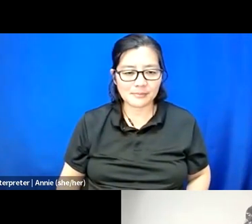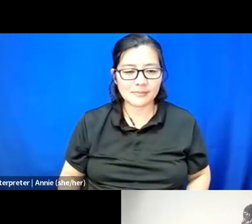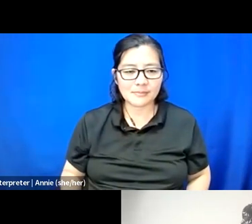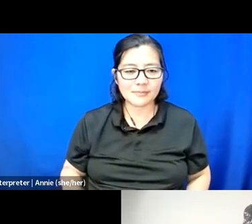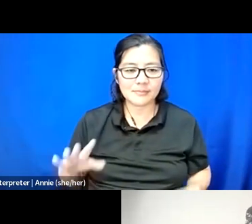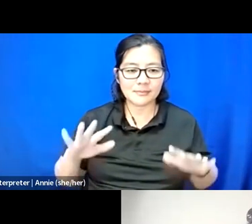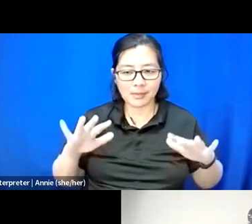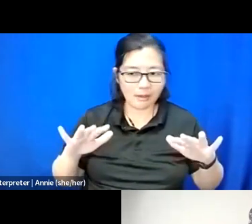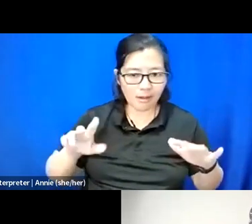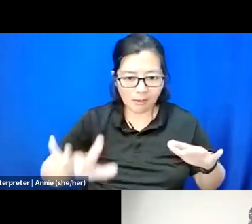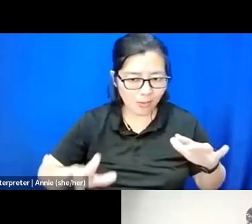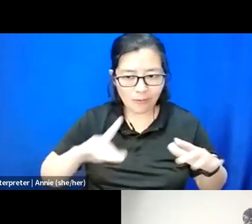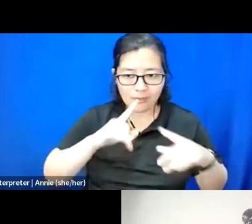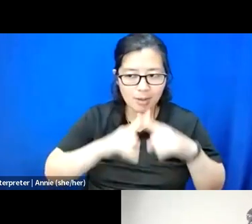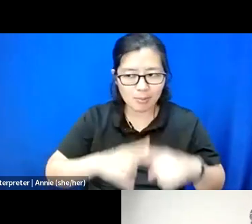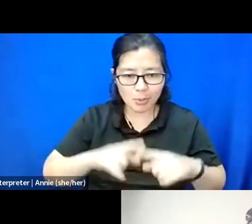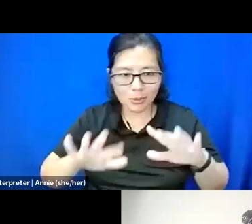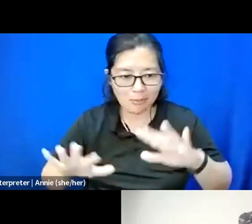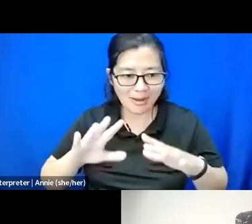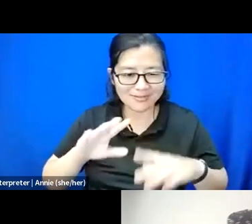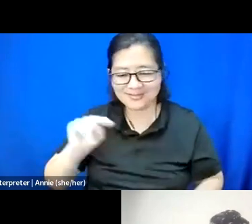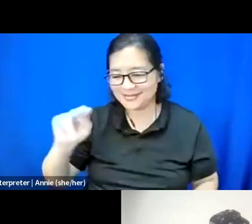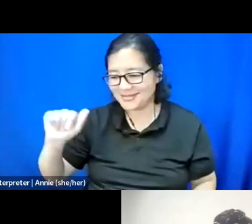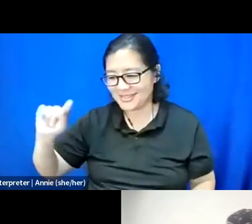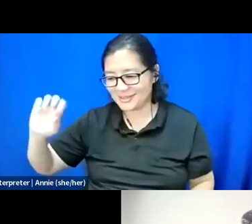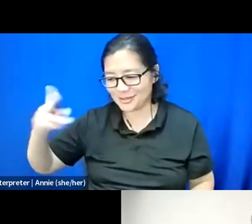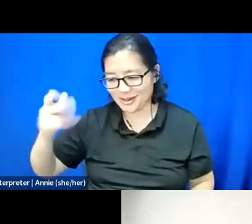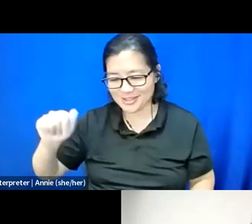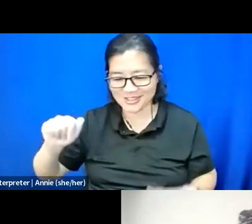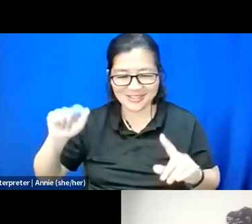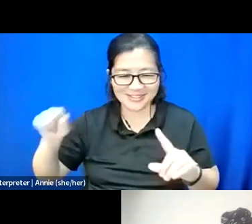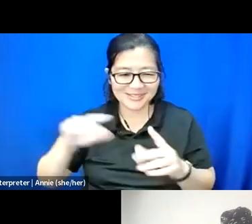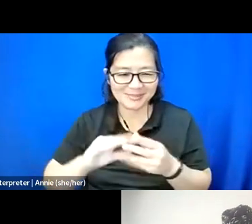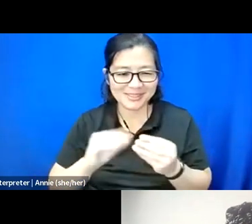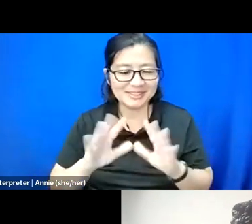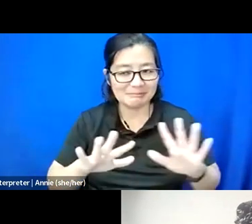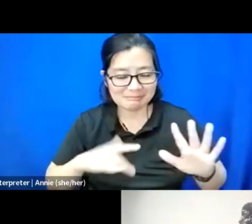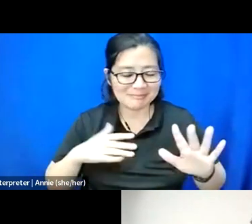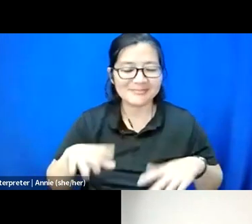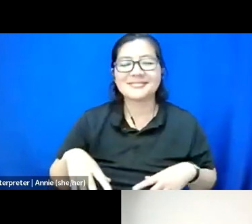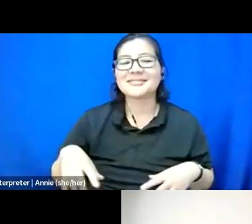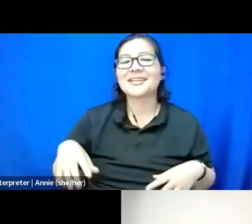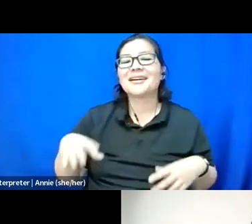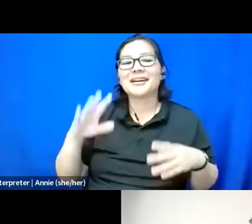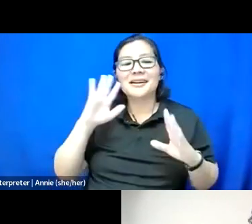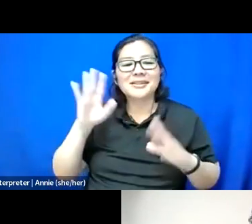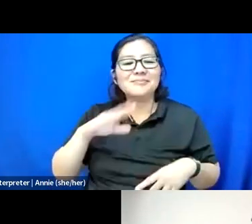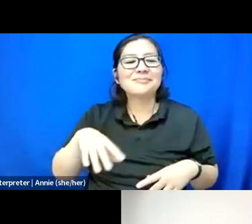Hover over the unmute button. It's infamous Natasha Thomas. They/she pronouns.